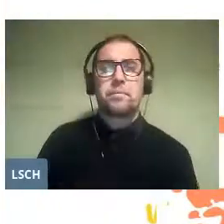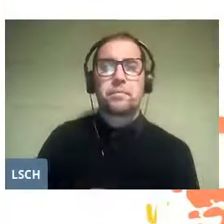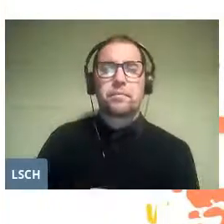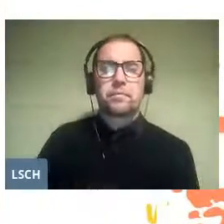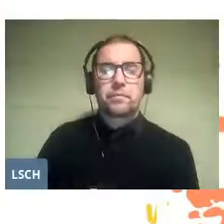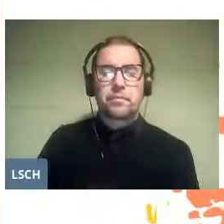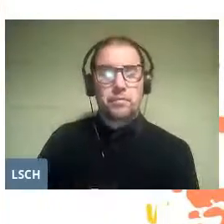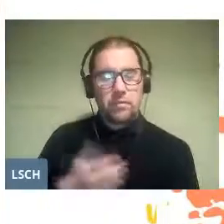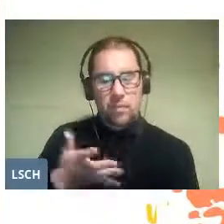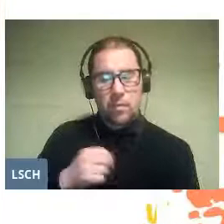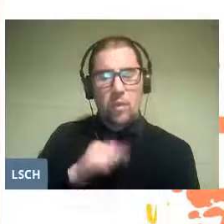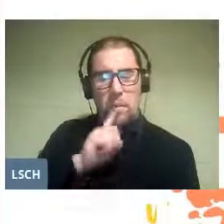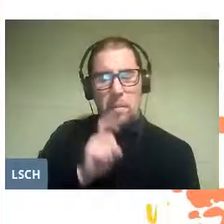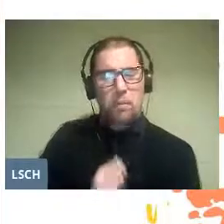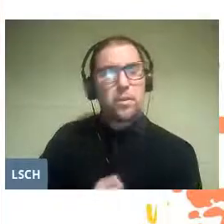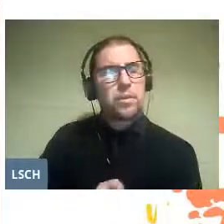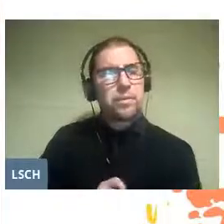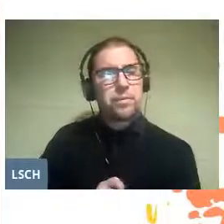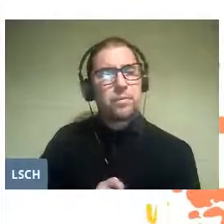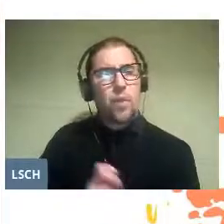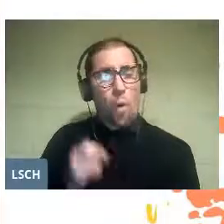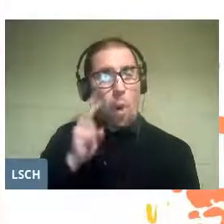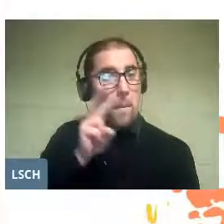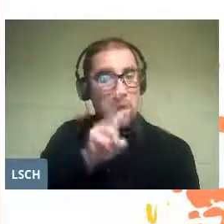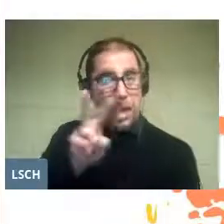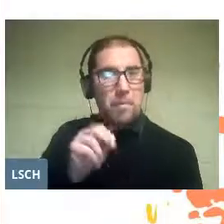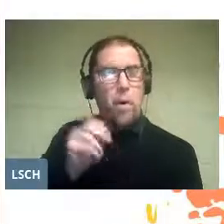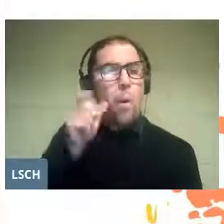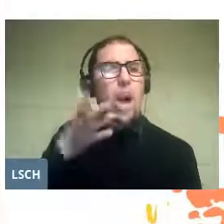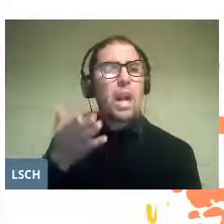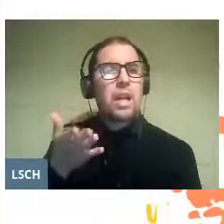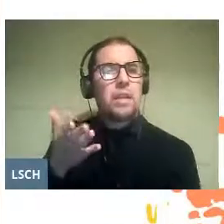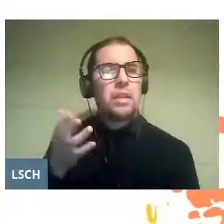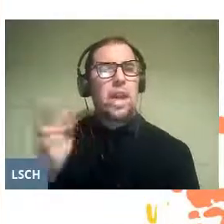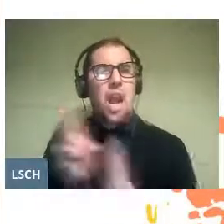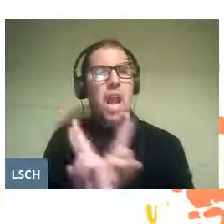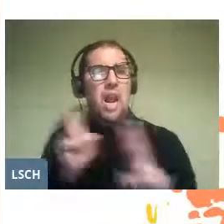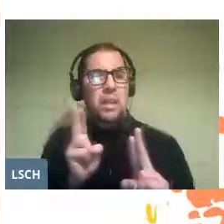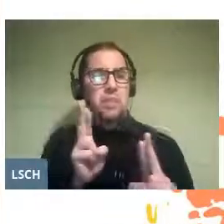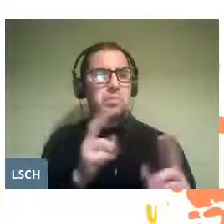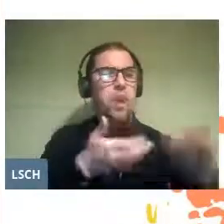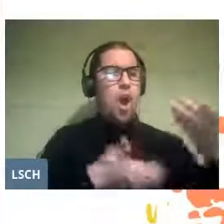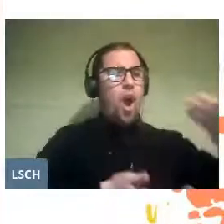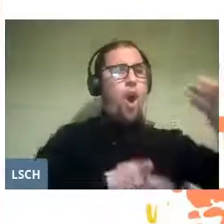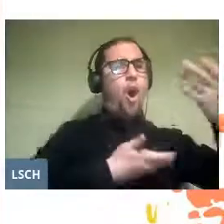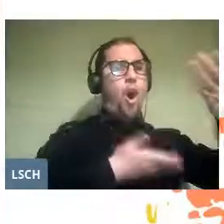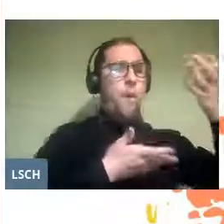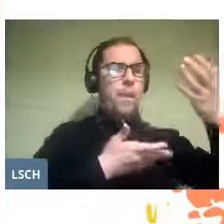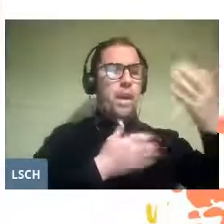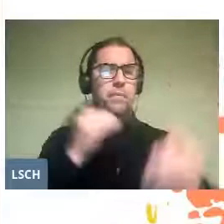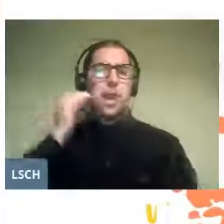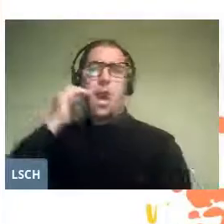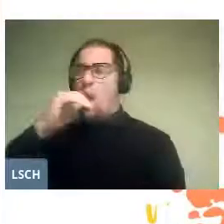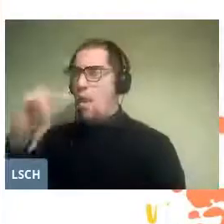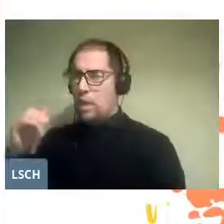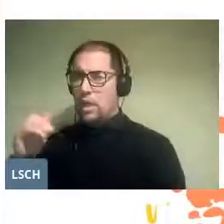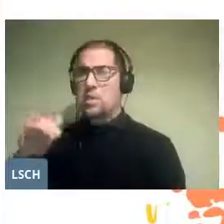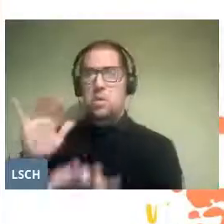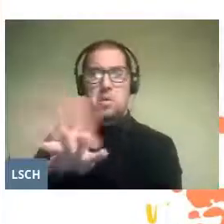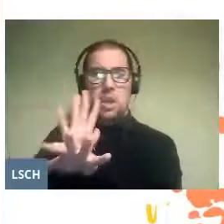So let us now review what has been the historical relationship between music, theatre and children.